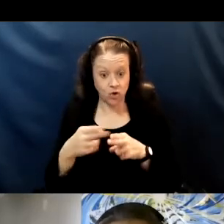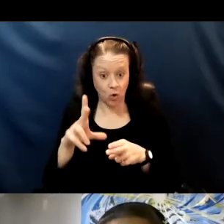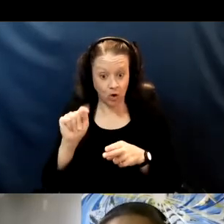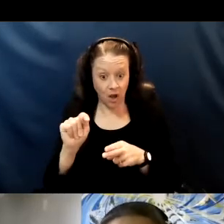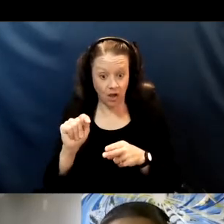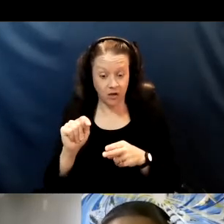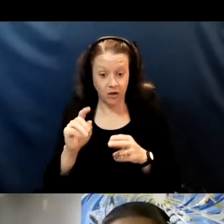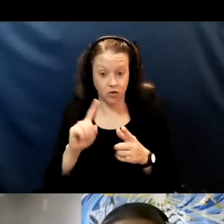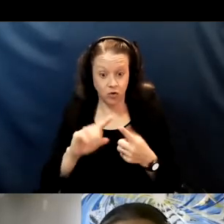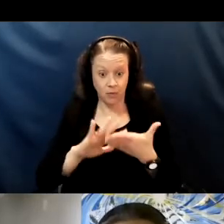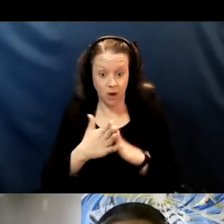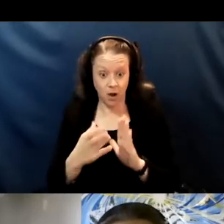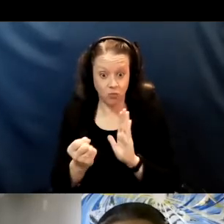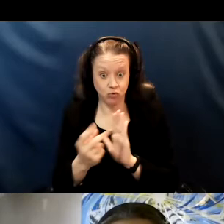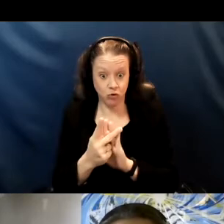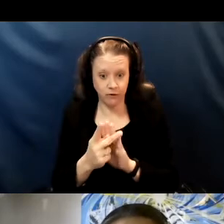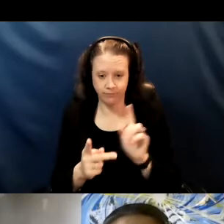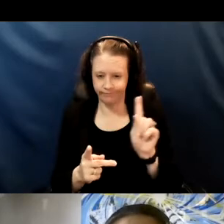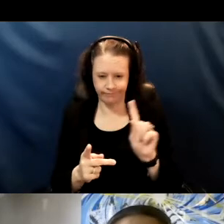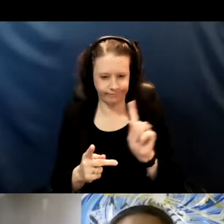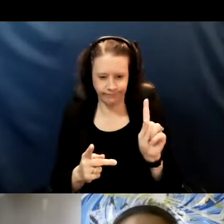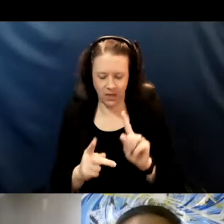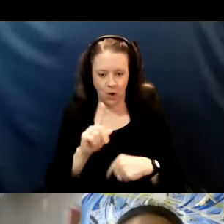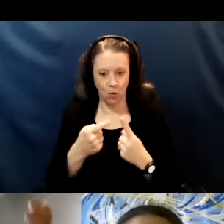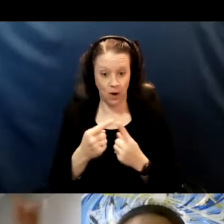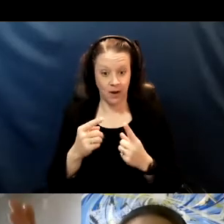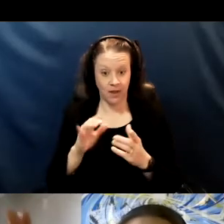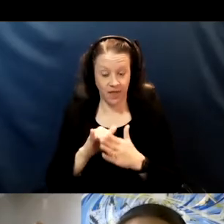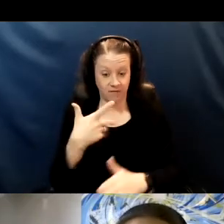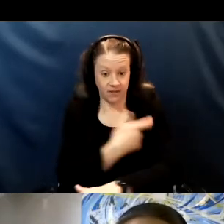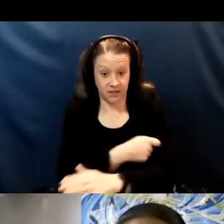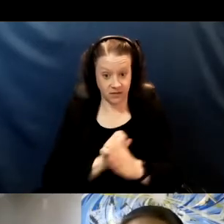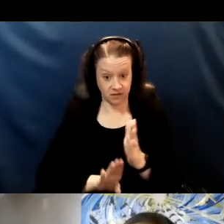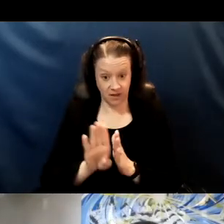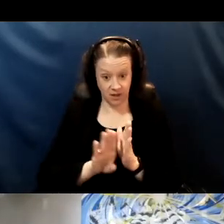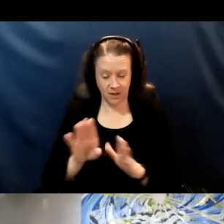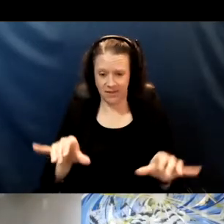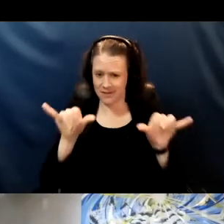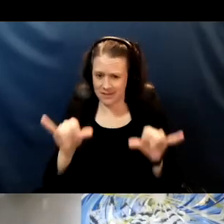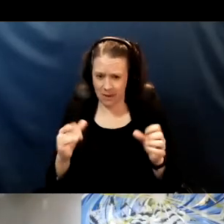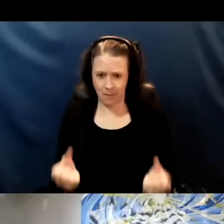So once the vaccine was developed the same amount of time that it takes to approve